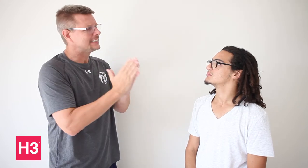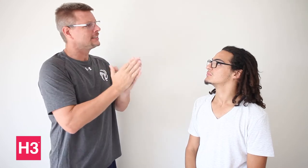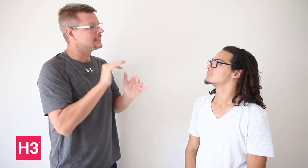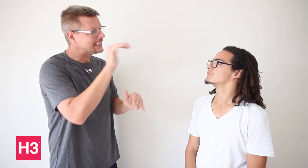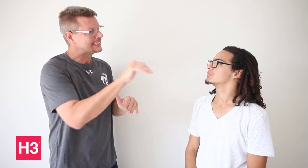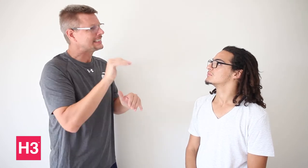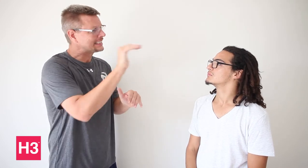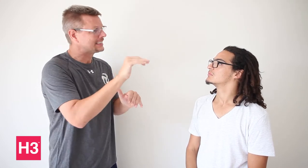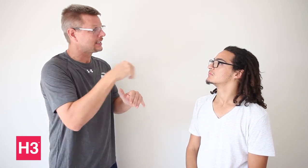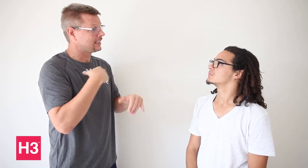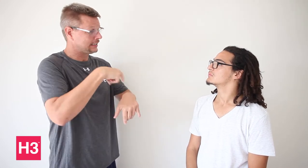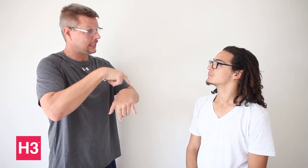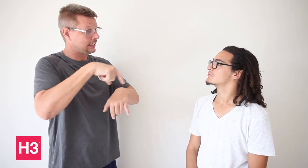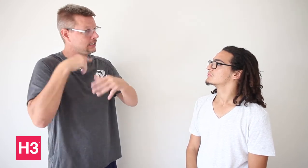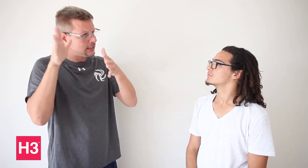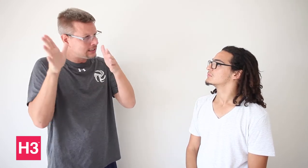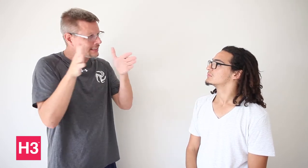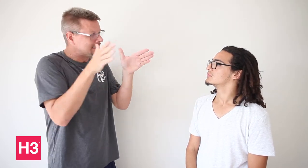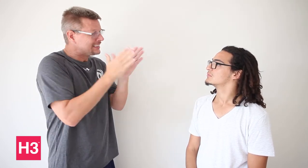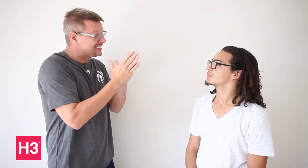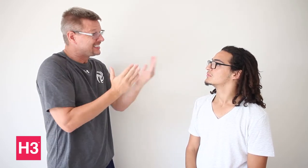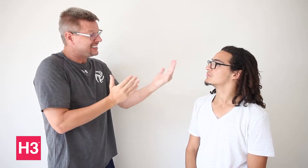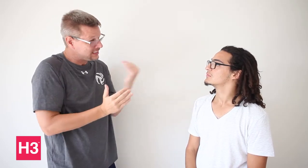donations. I spend a lot of time looking for money.